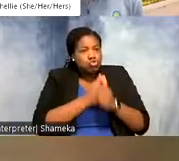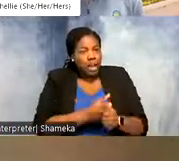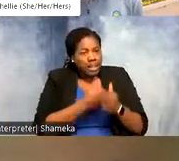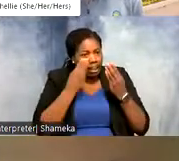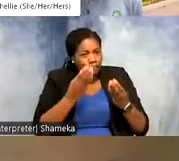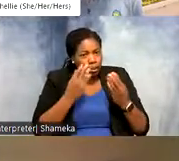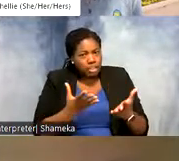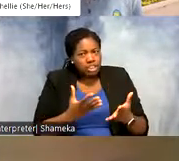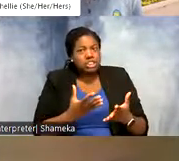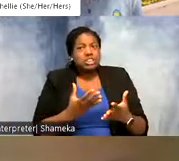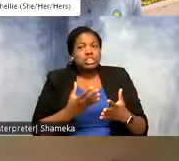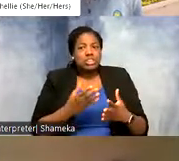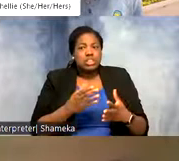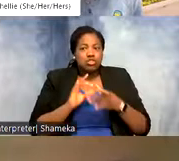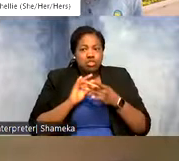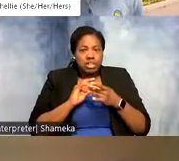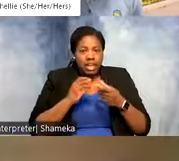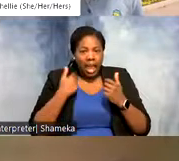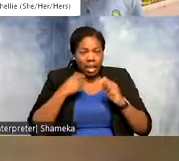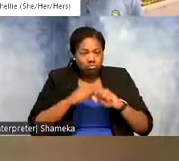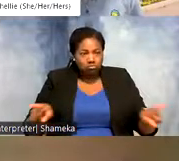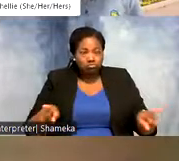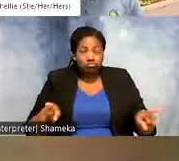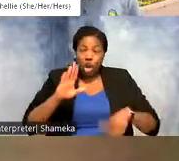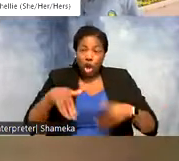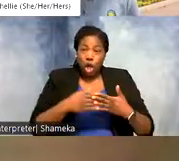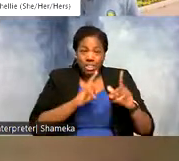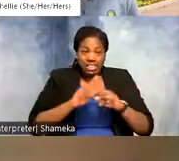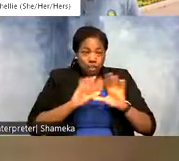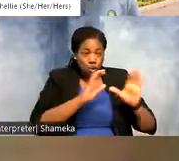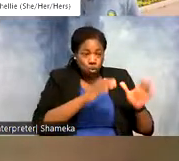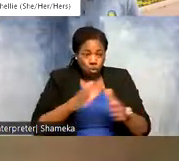contributed to the collective. So all of these different groups, many of them have been tracking